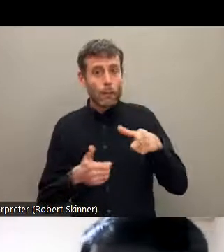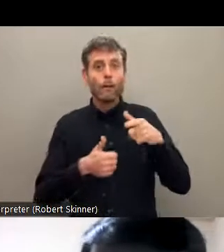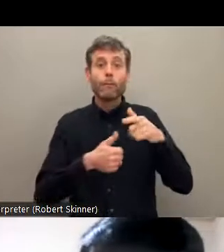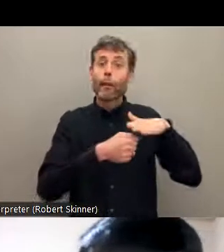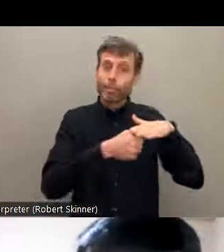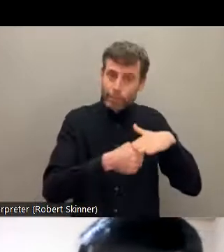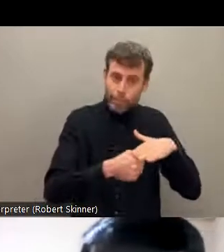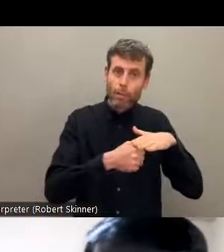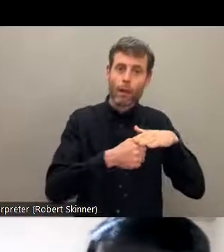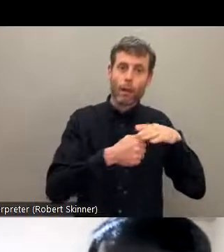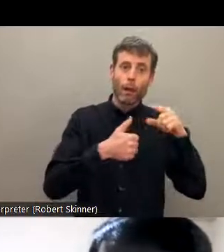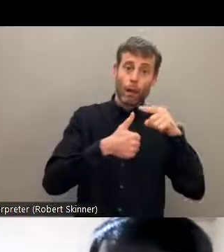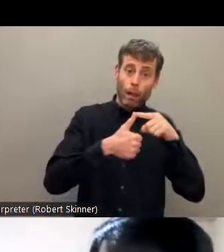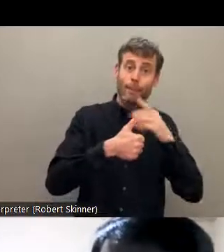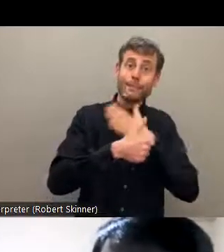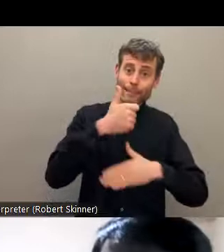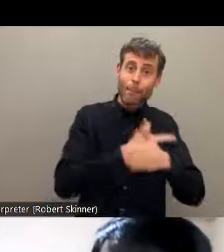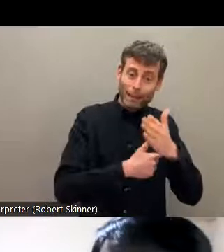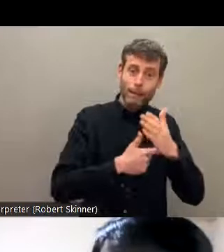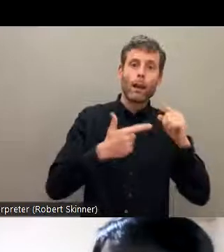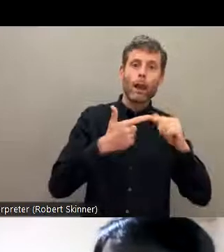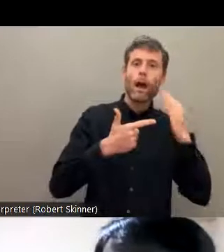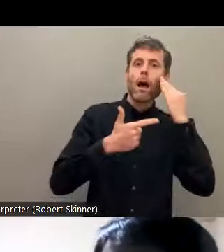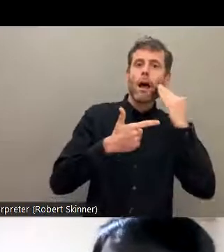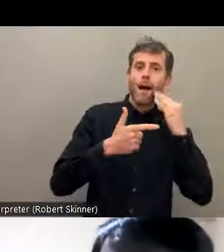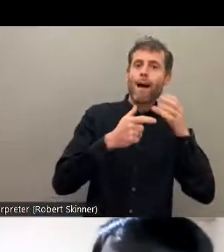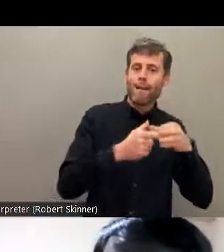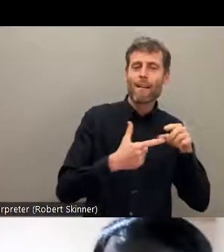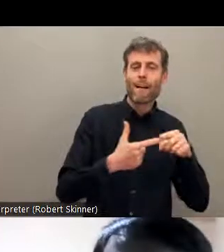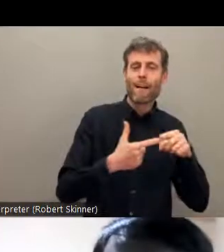caste. That's where Dalit people with